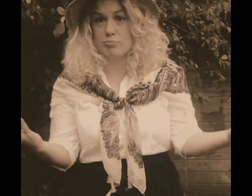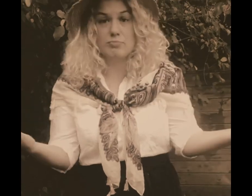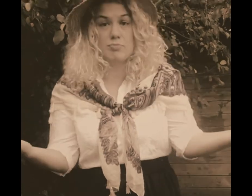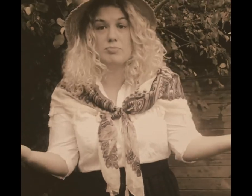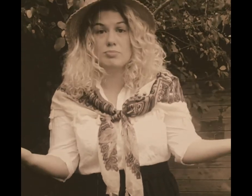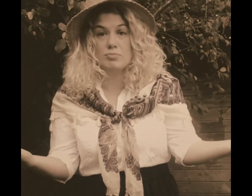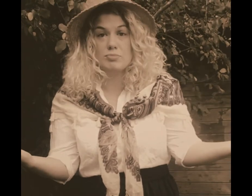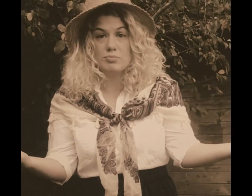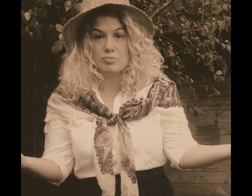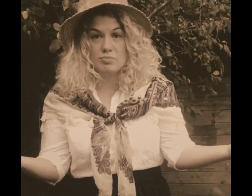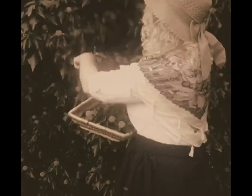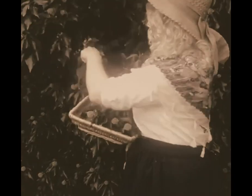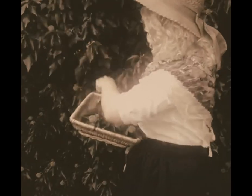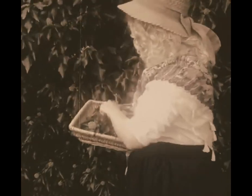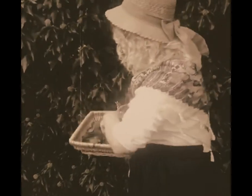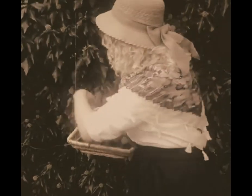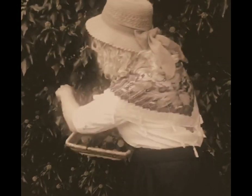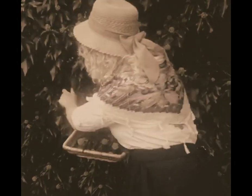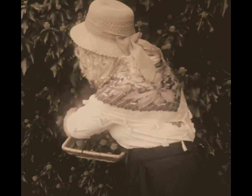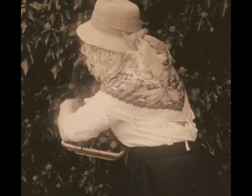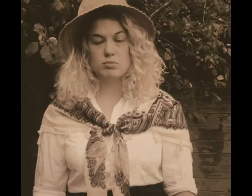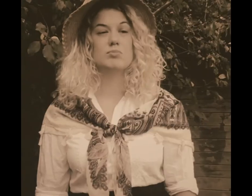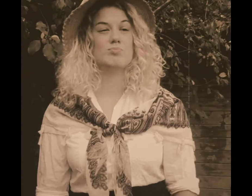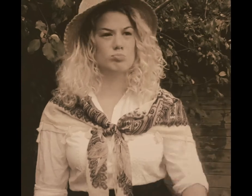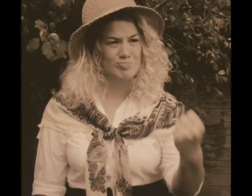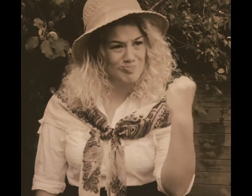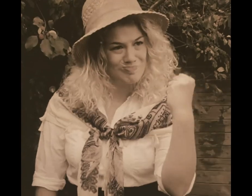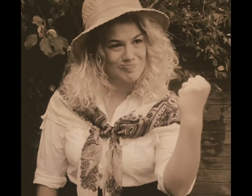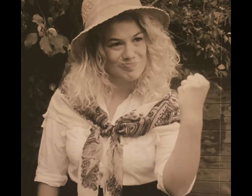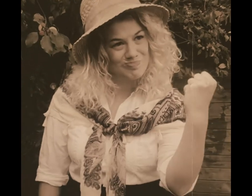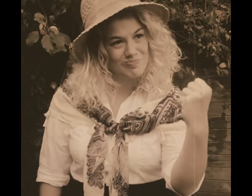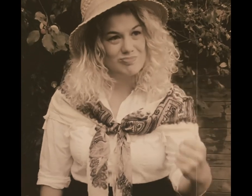And don’t I wish I never went a-hopping down in Kent